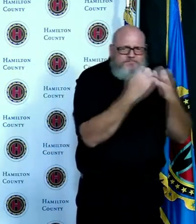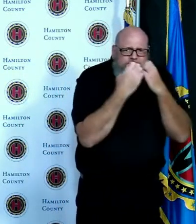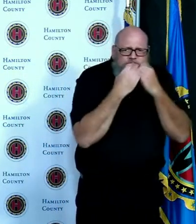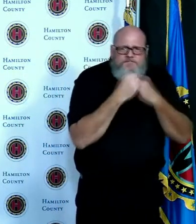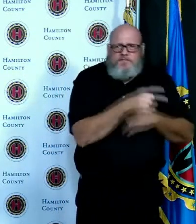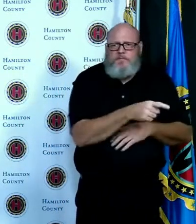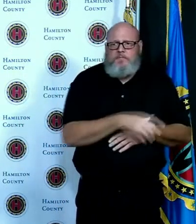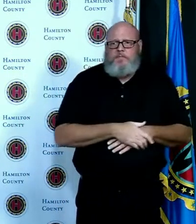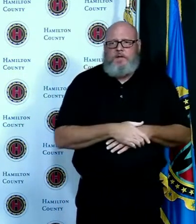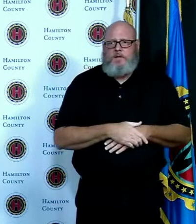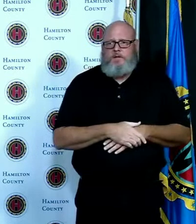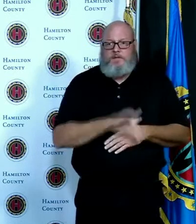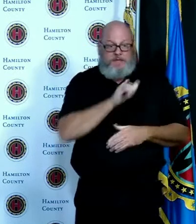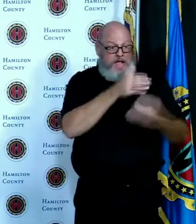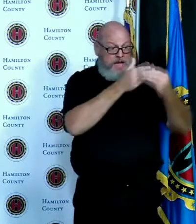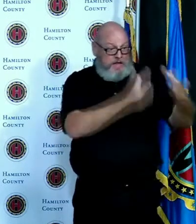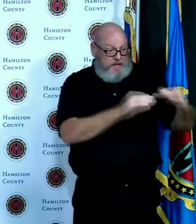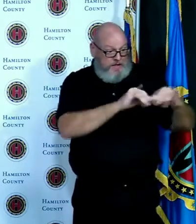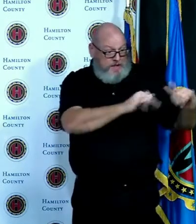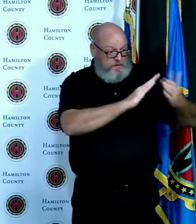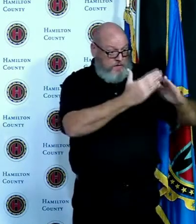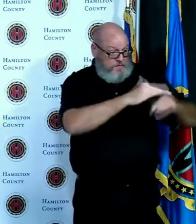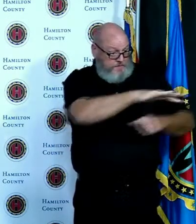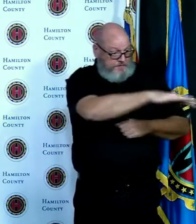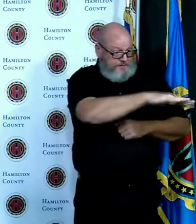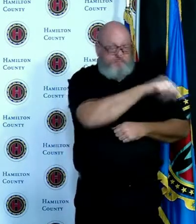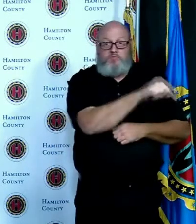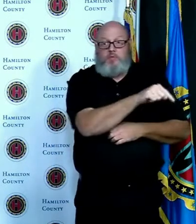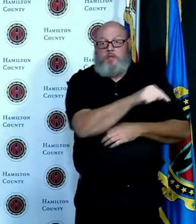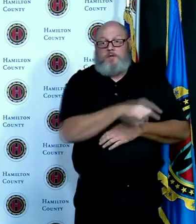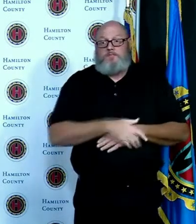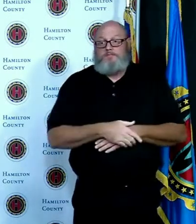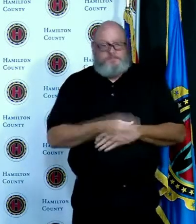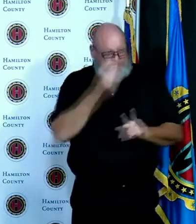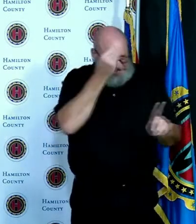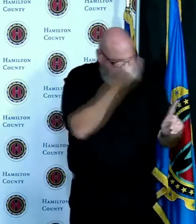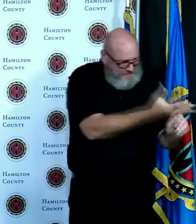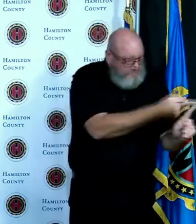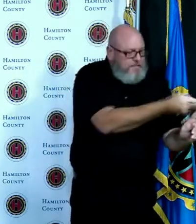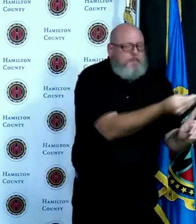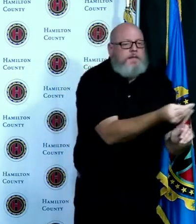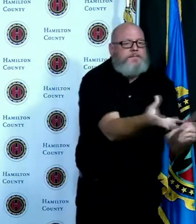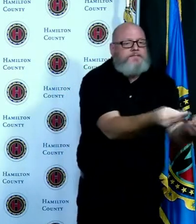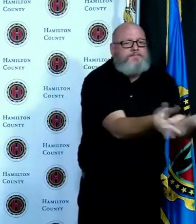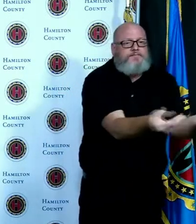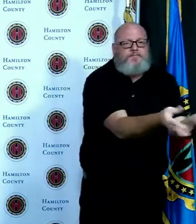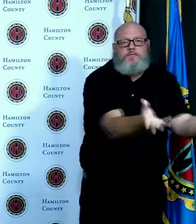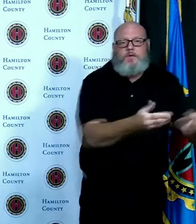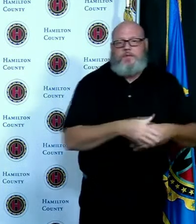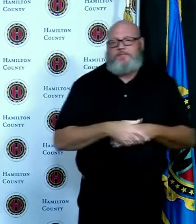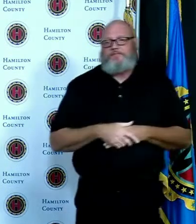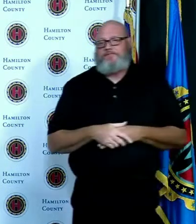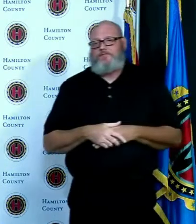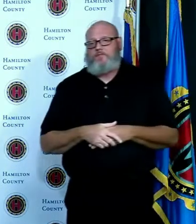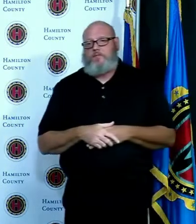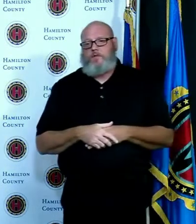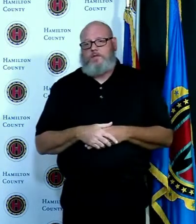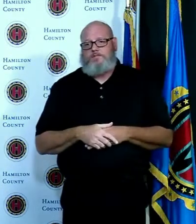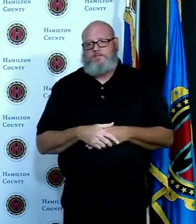hey we need your help messaging into the community maybe they're not watching the news no offense John but maybe they're not watching the news maybe they're not listening to my briefings you know it